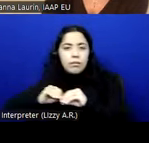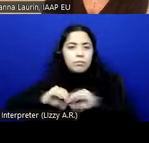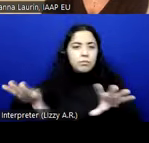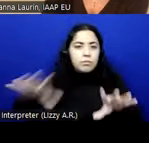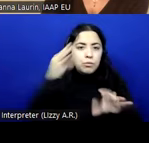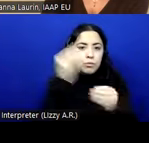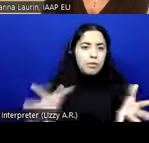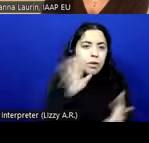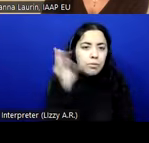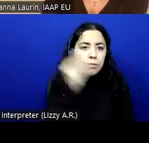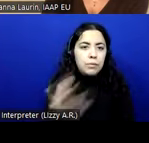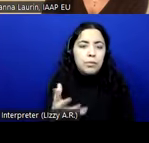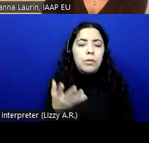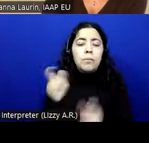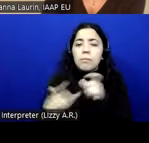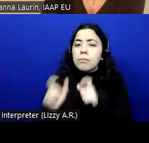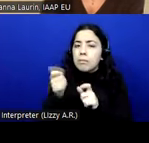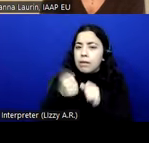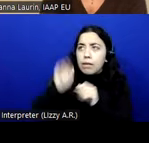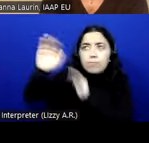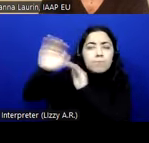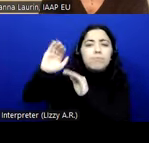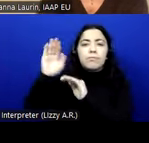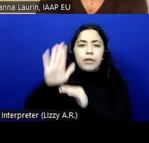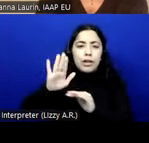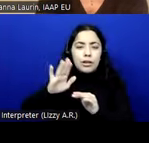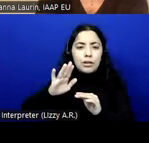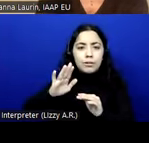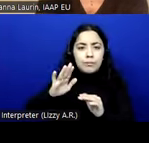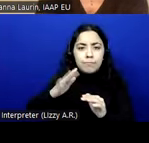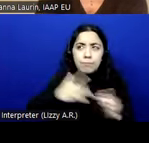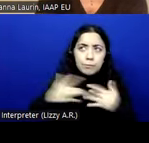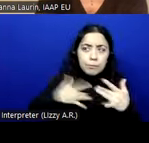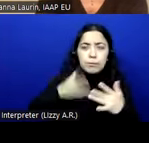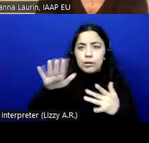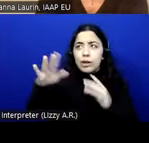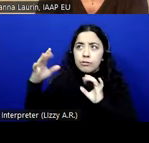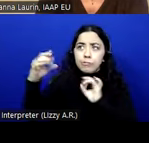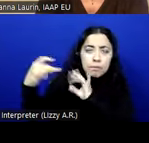where people can raise issues and can provide comments and suggestions for change to the EN.